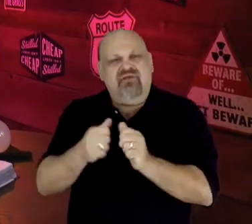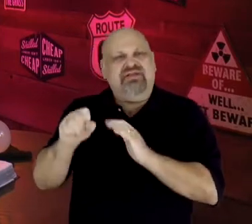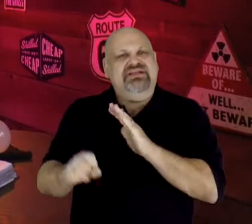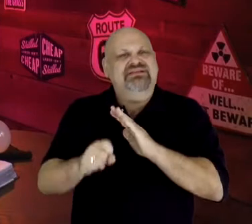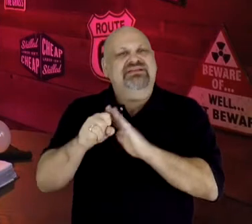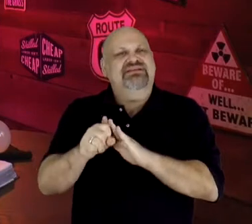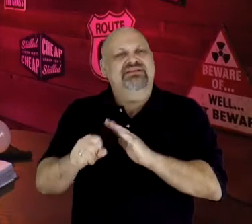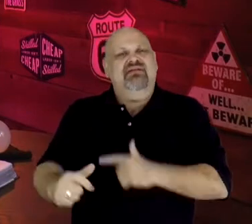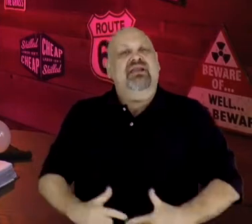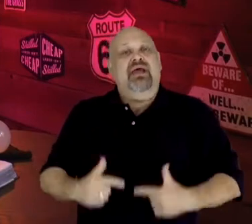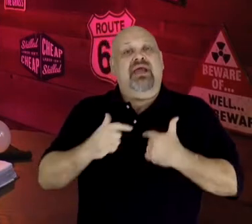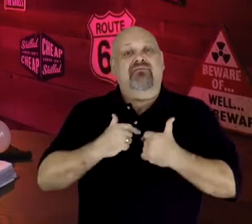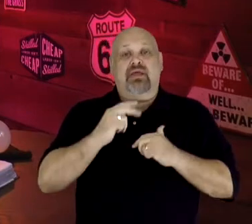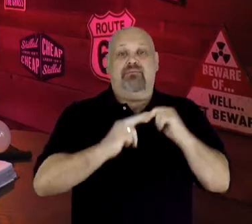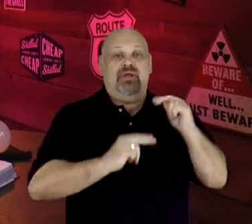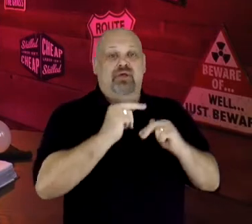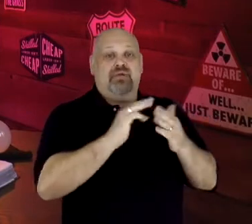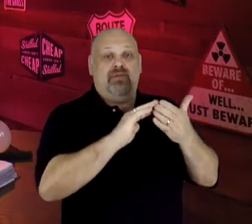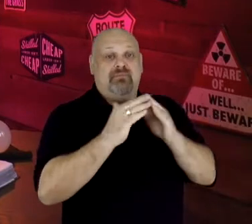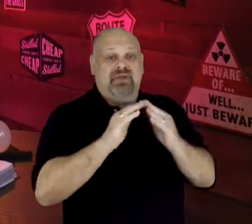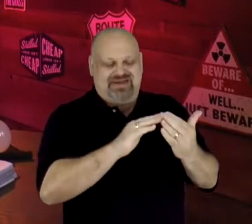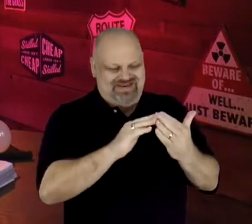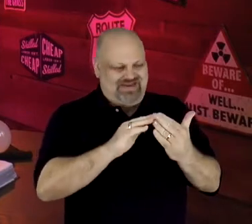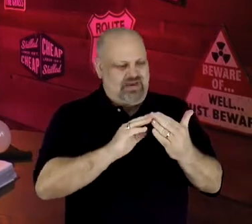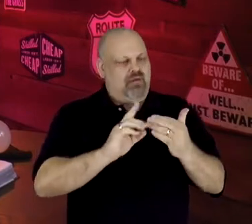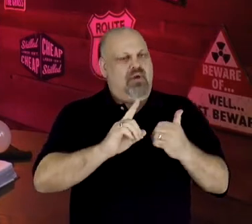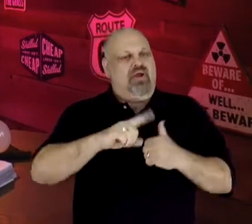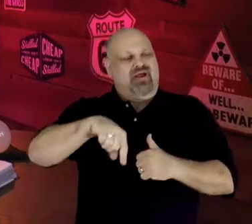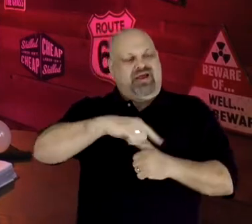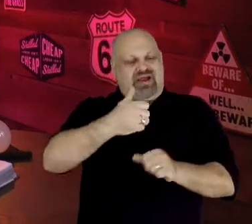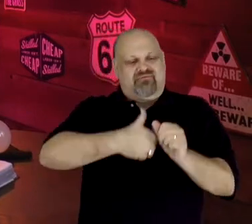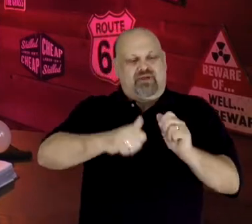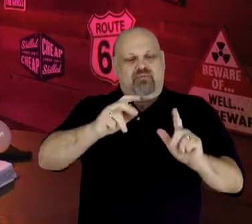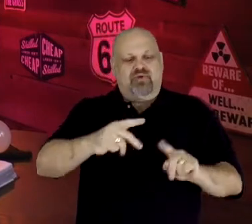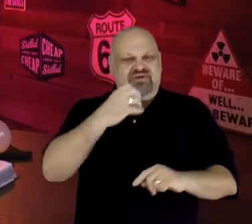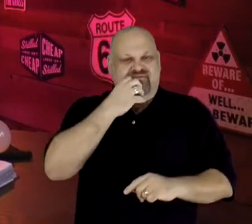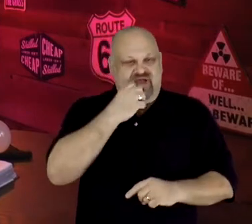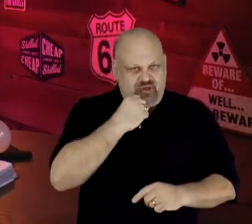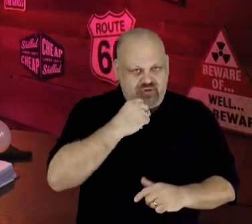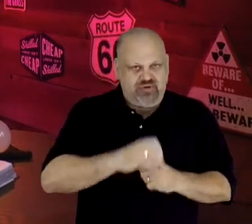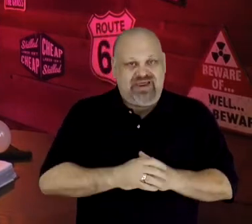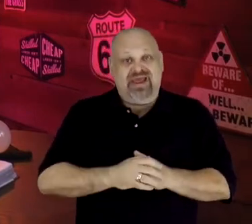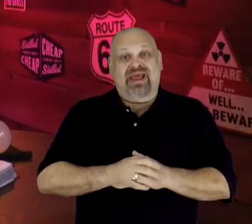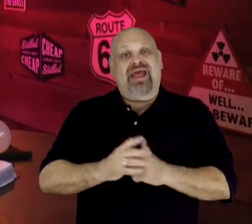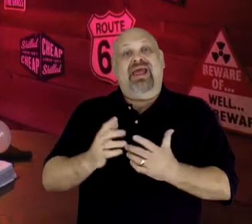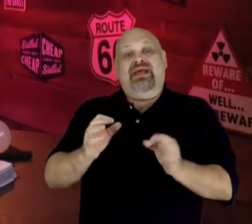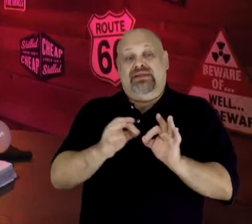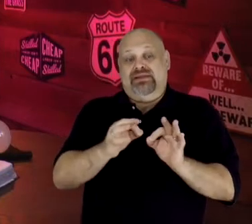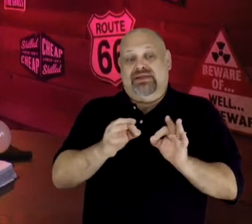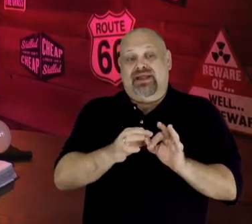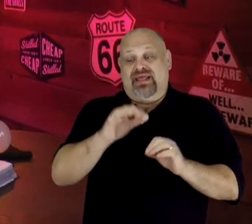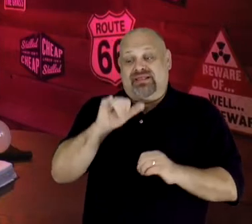and builds community where everybody is valued. And, those just happen to be the core values of